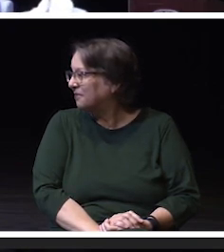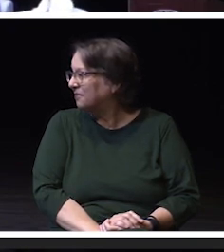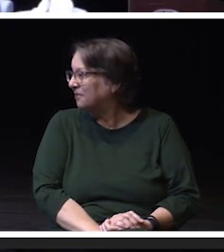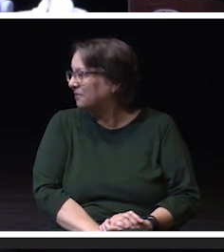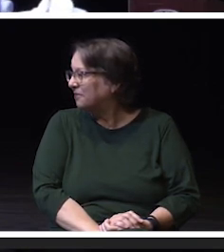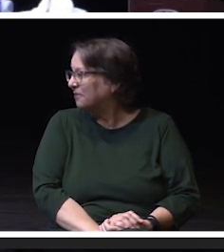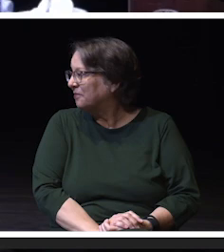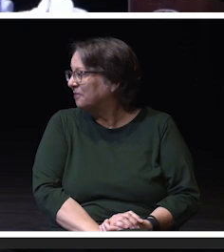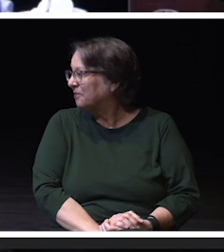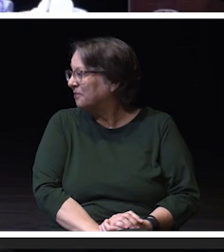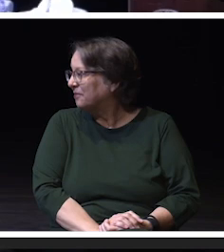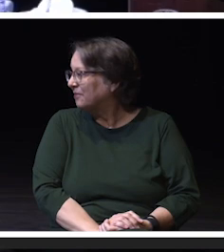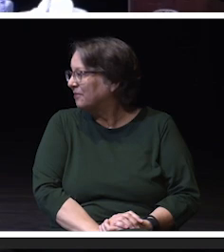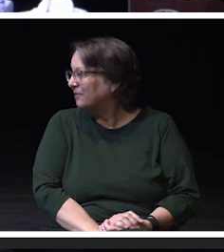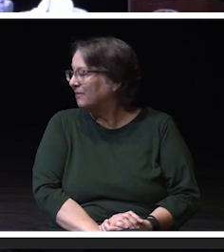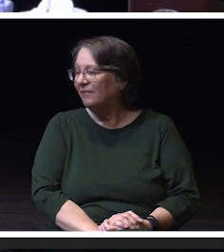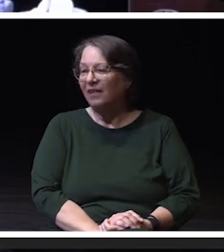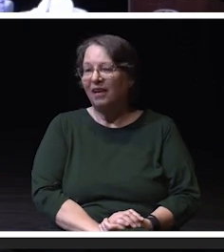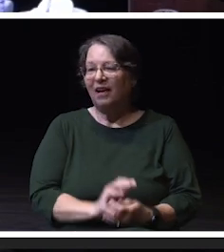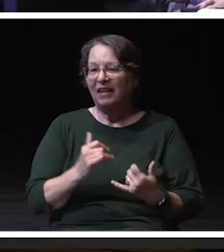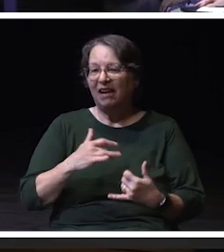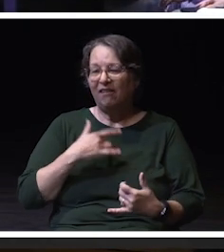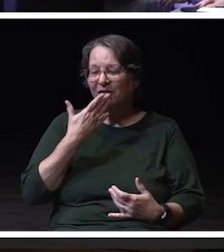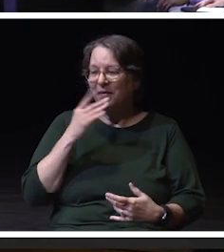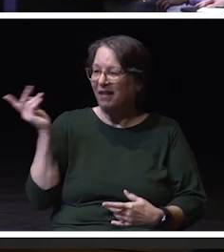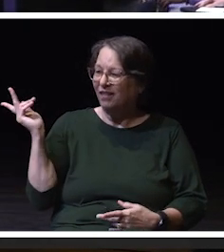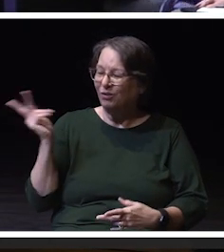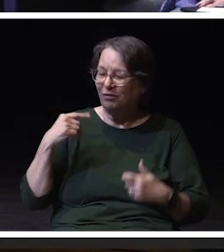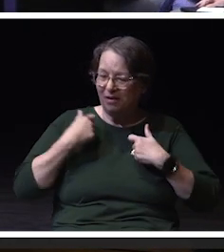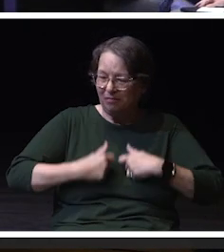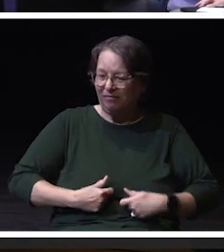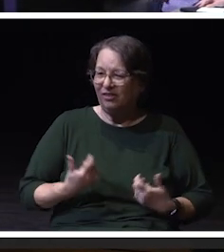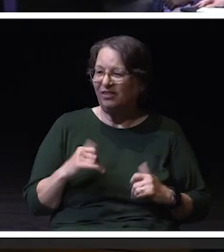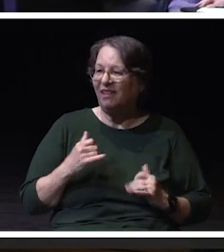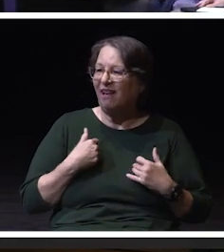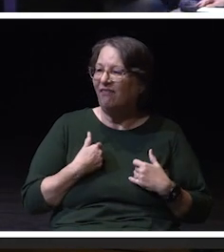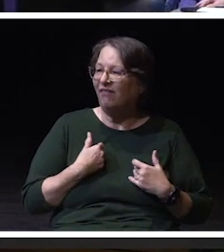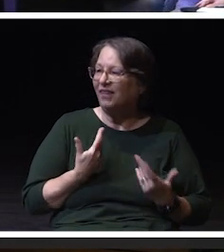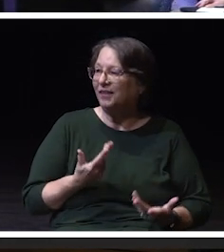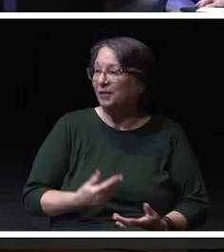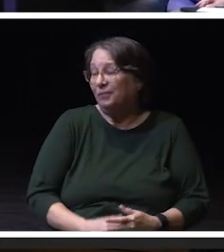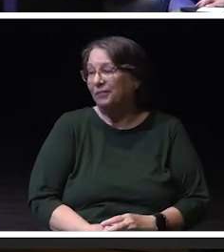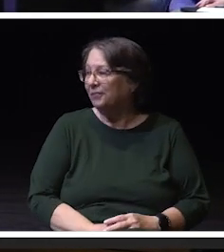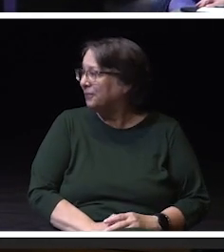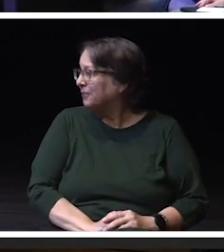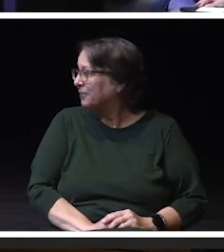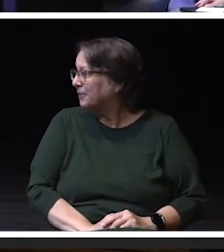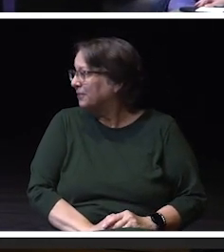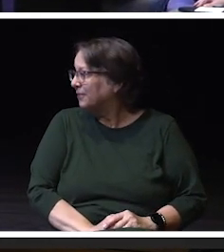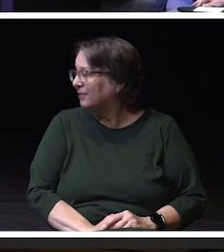Now I feel bad because two of them still have their jackets on. We'll navigate. Thank you all very much.